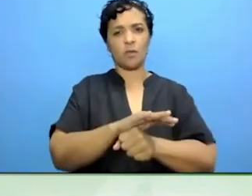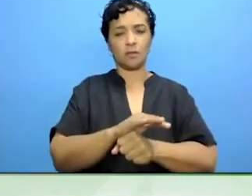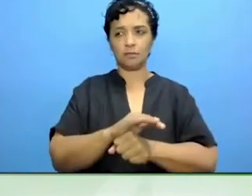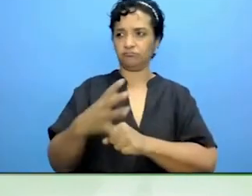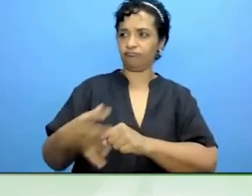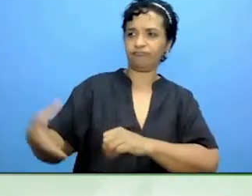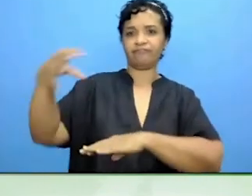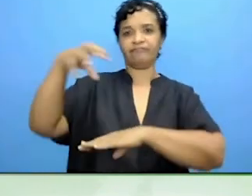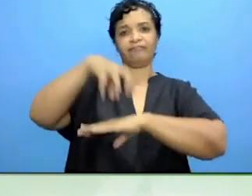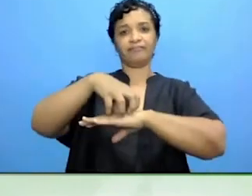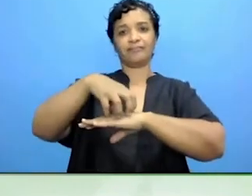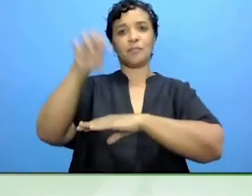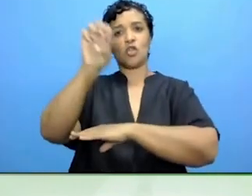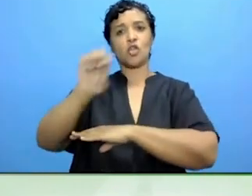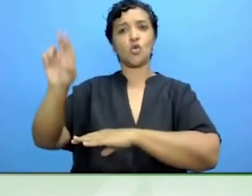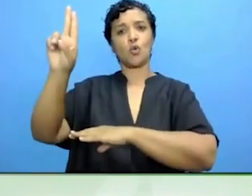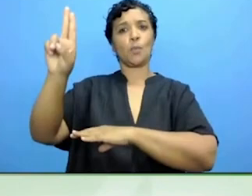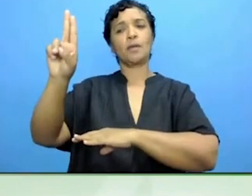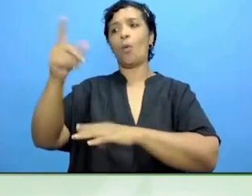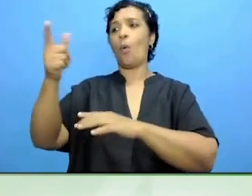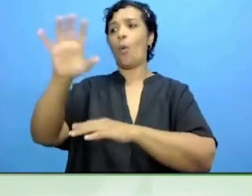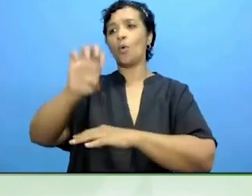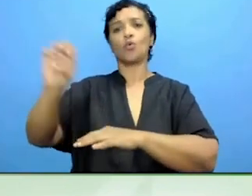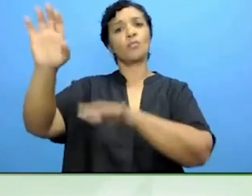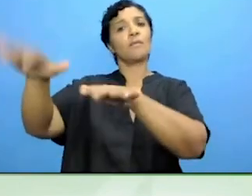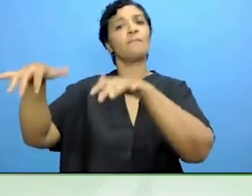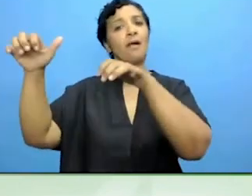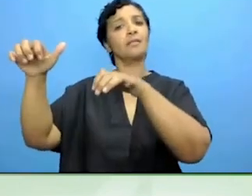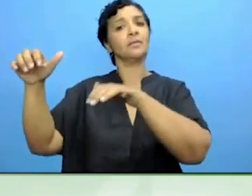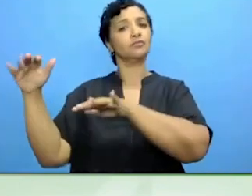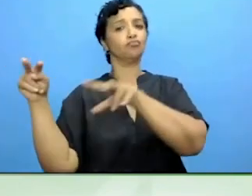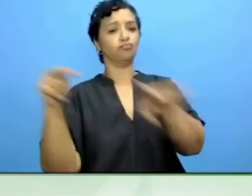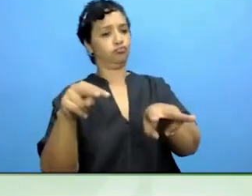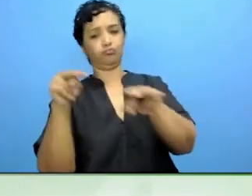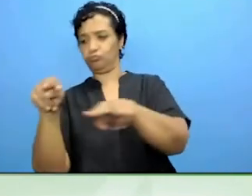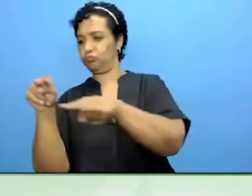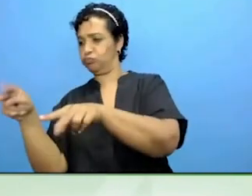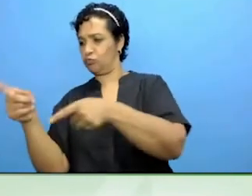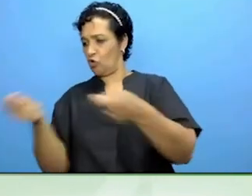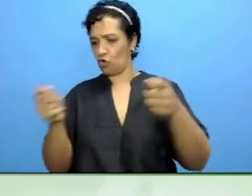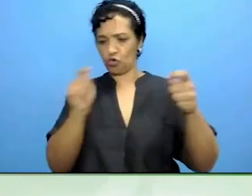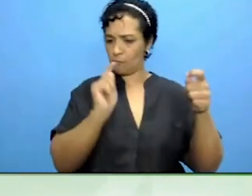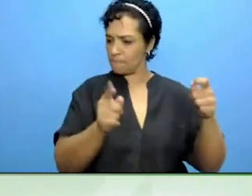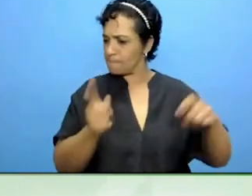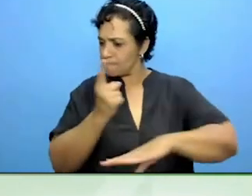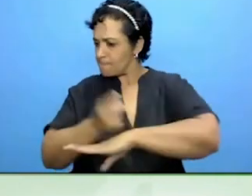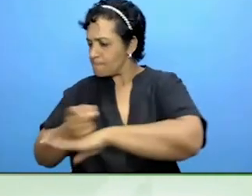European Parliament or commission in our country. We may.. It is a difficult balance, isn't it?